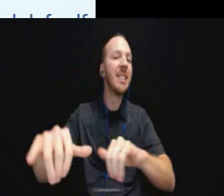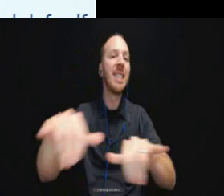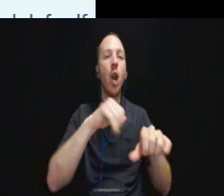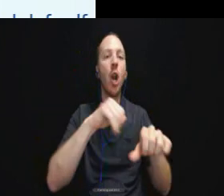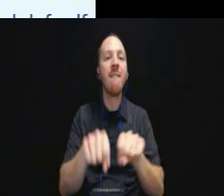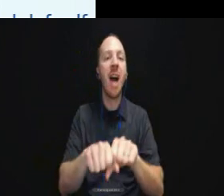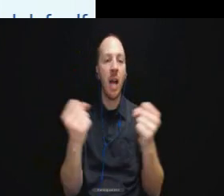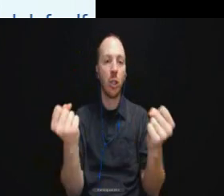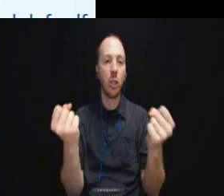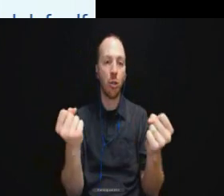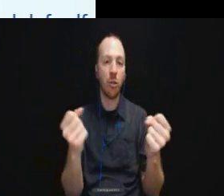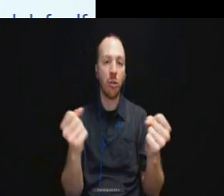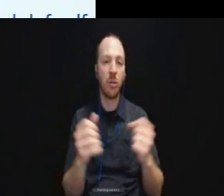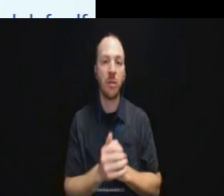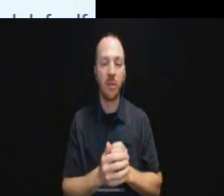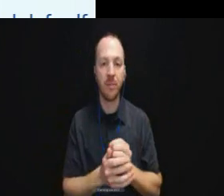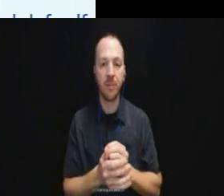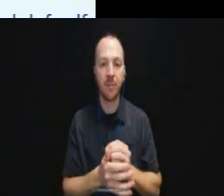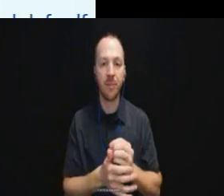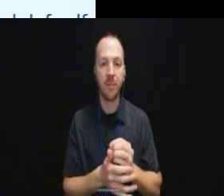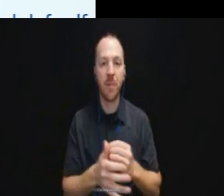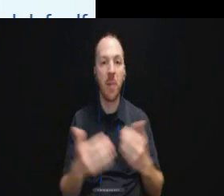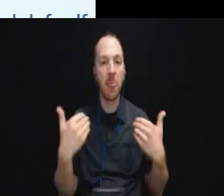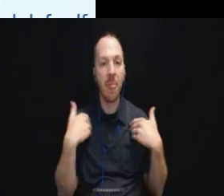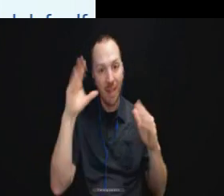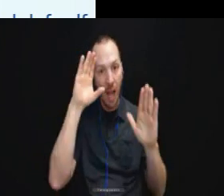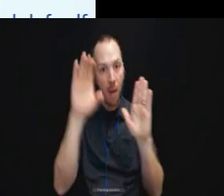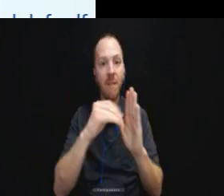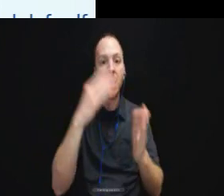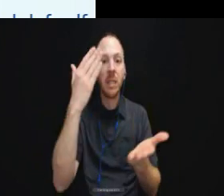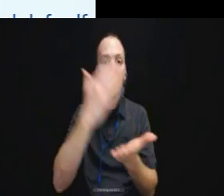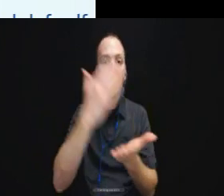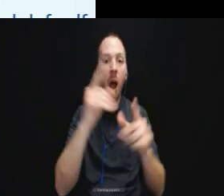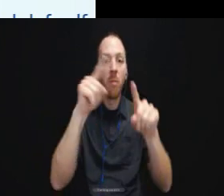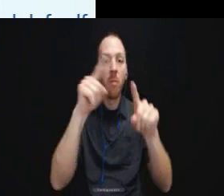And so there is a there is an image of a stop sign.